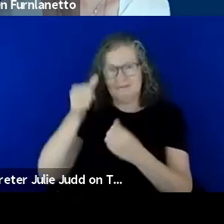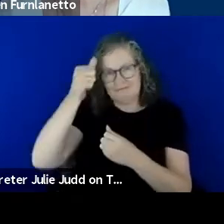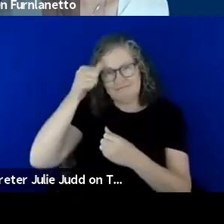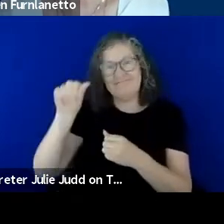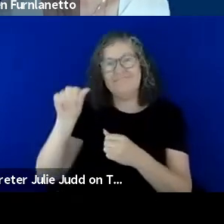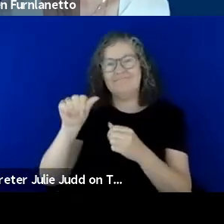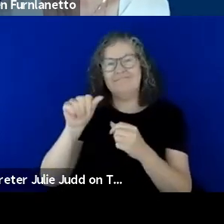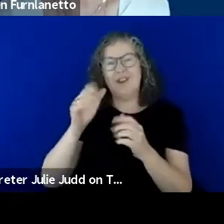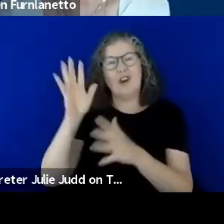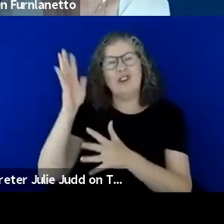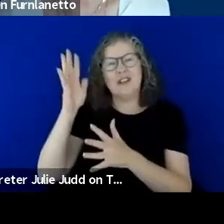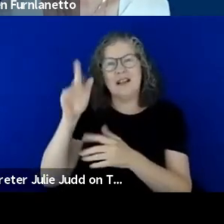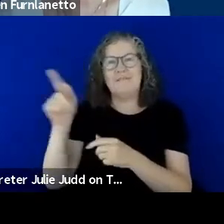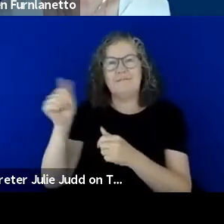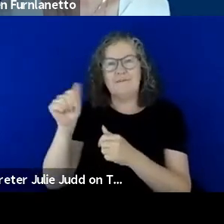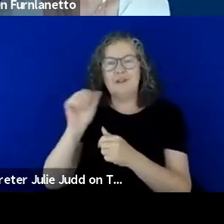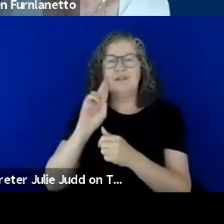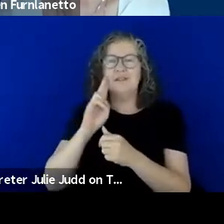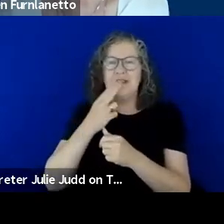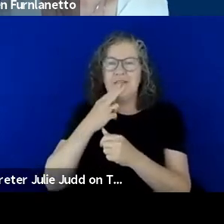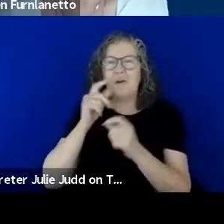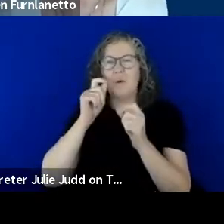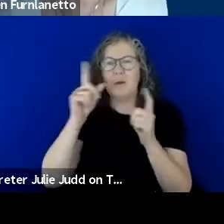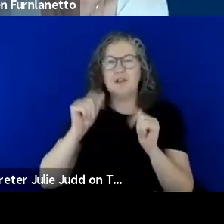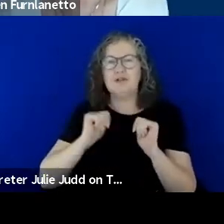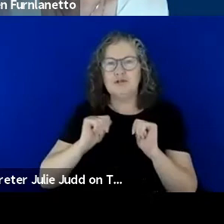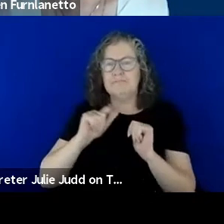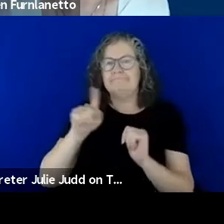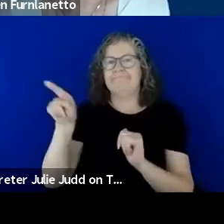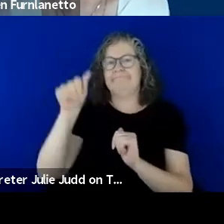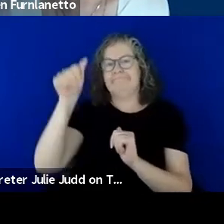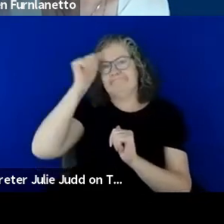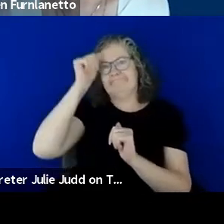and they're very much aware of how to interact with a deaf or hard of hearing person, so it was